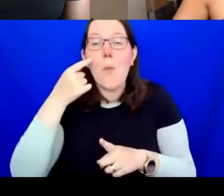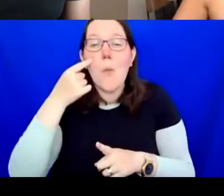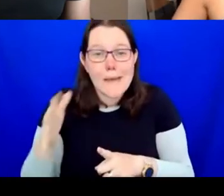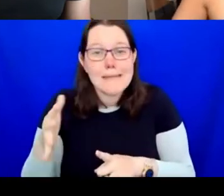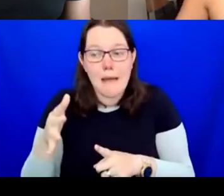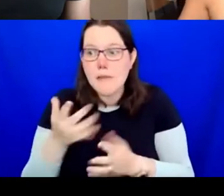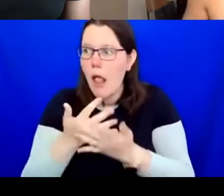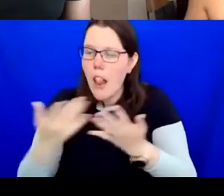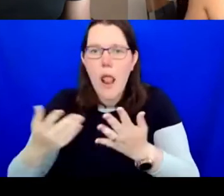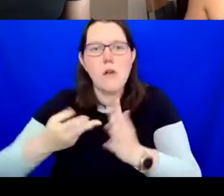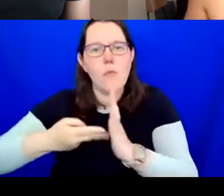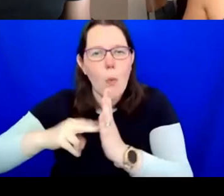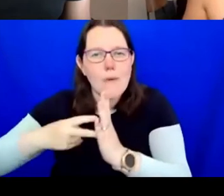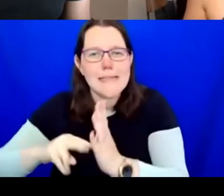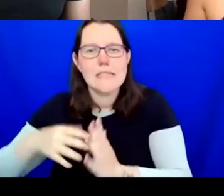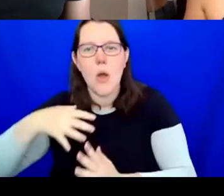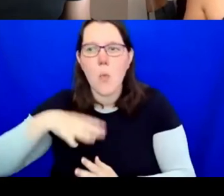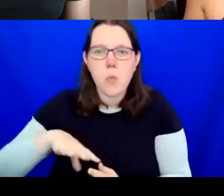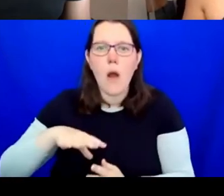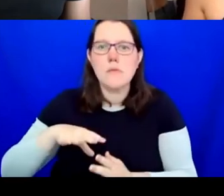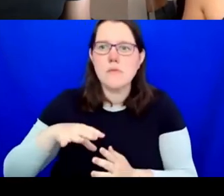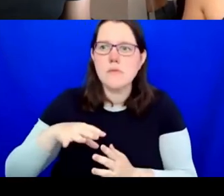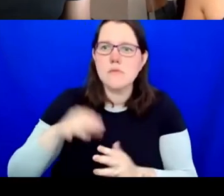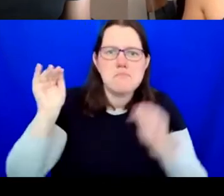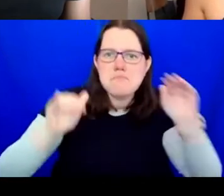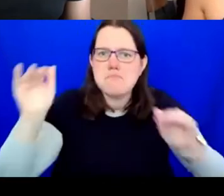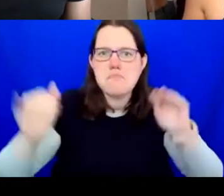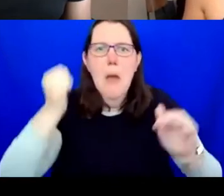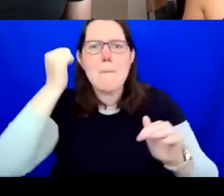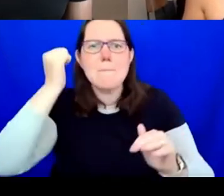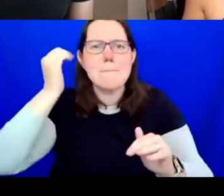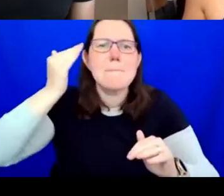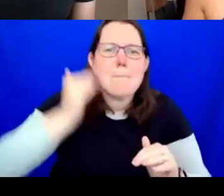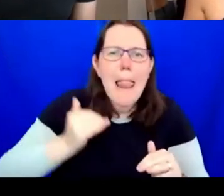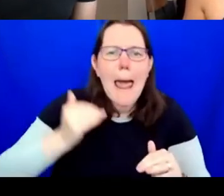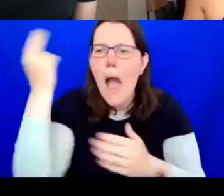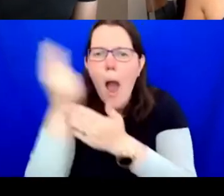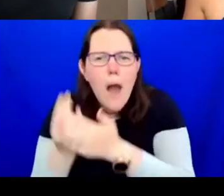have provided support to Black artists in the past year and the agency that has been